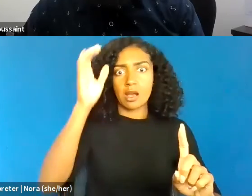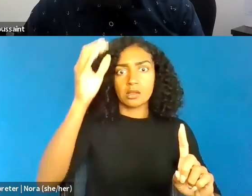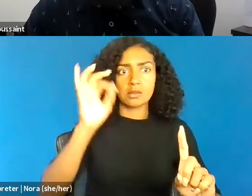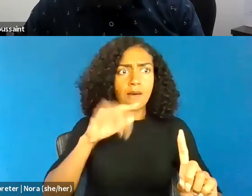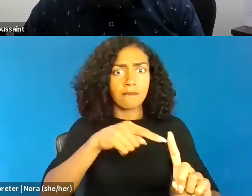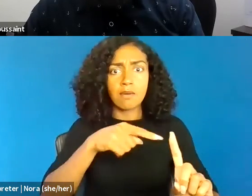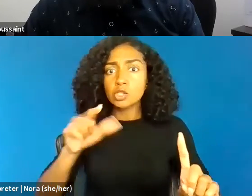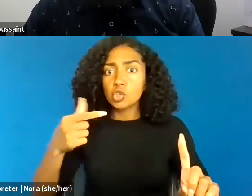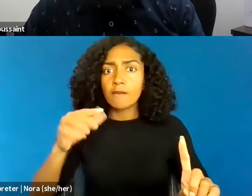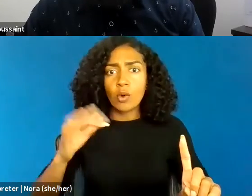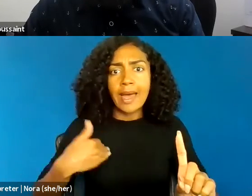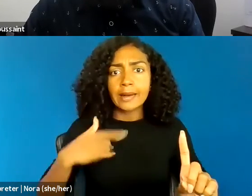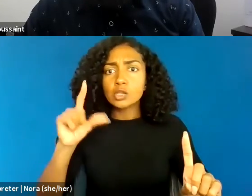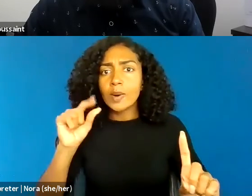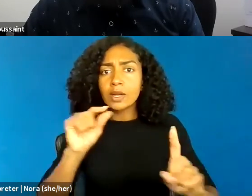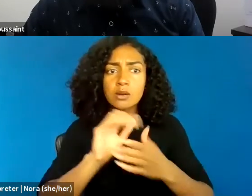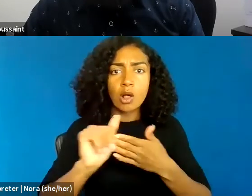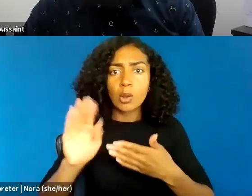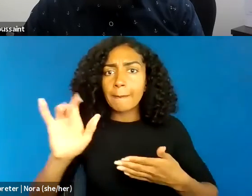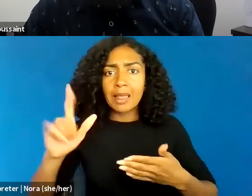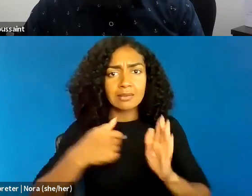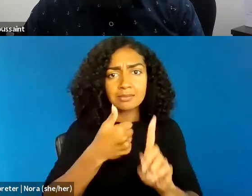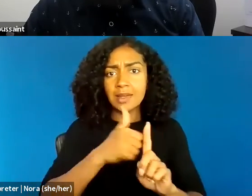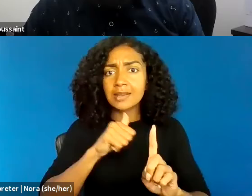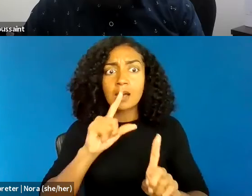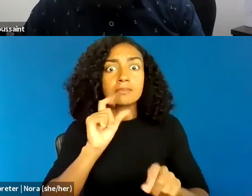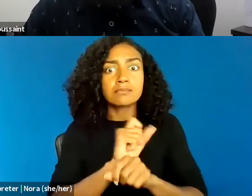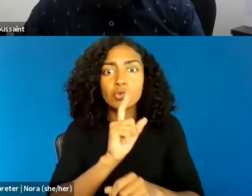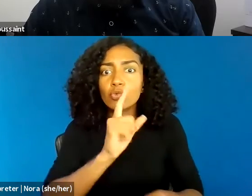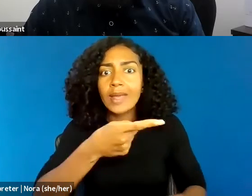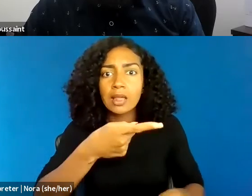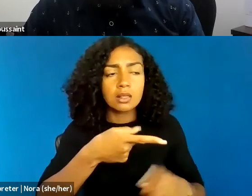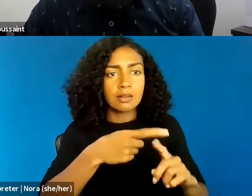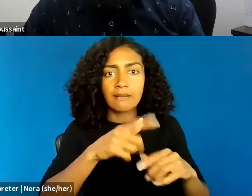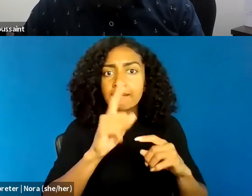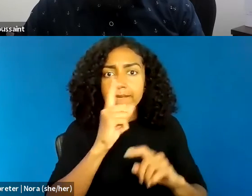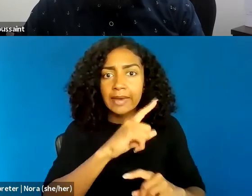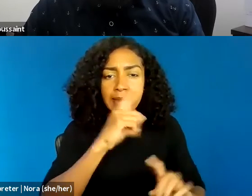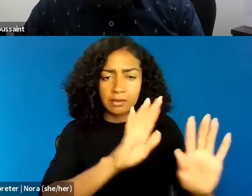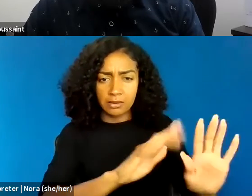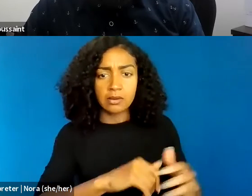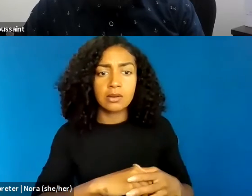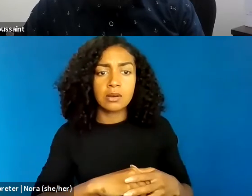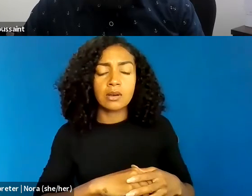there wasn't the same demonization that we are used to with respect to Black and Brown people